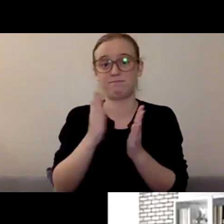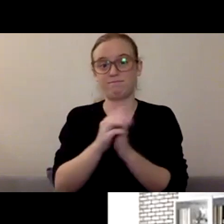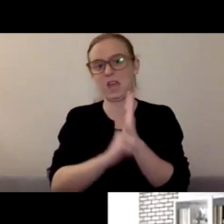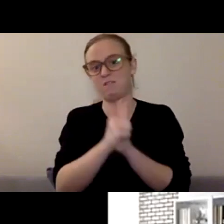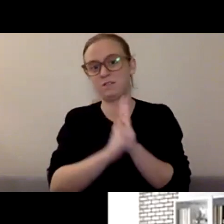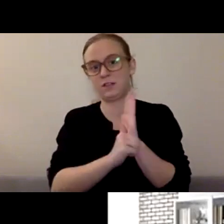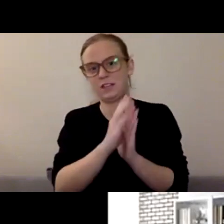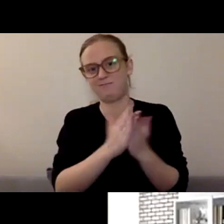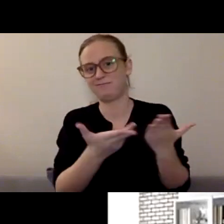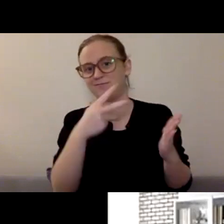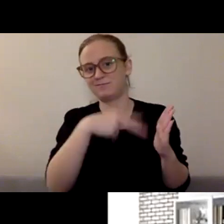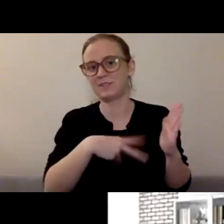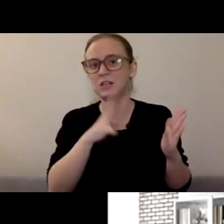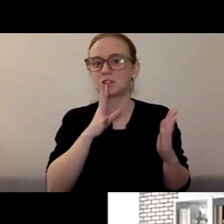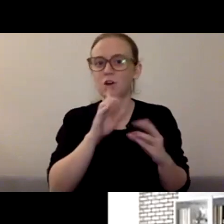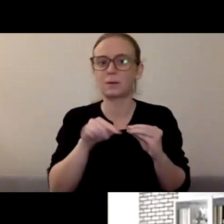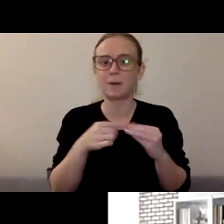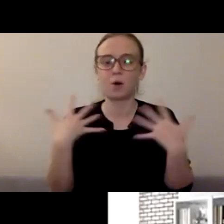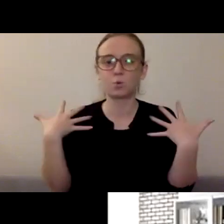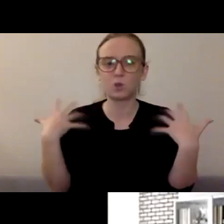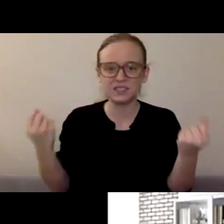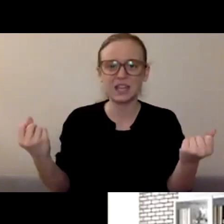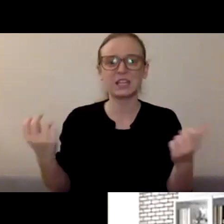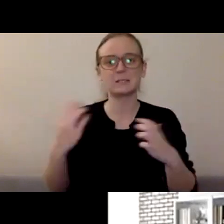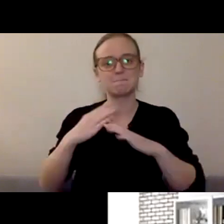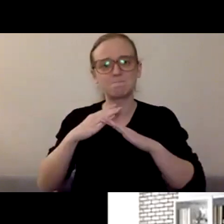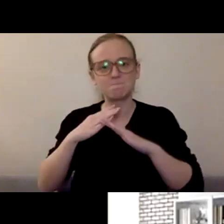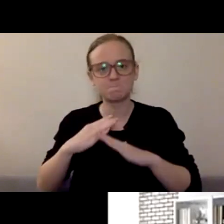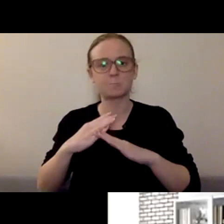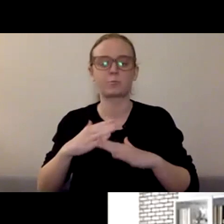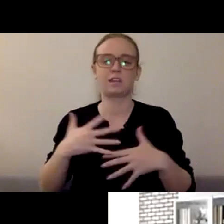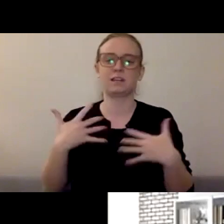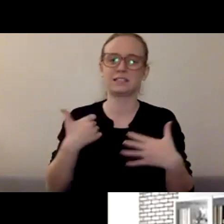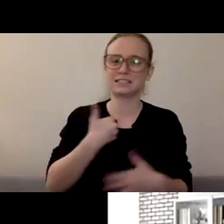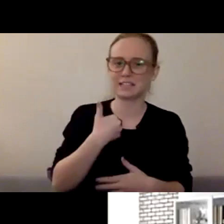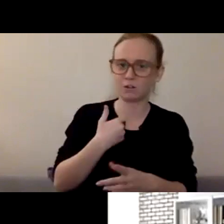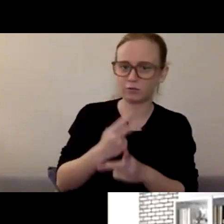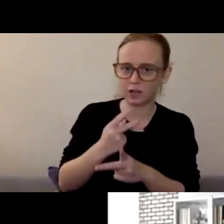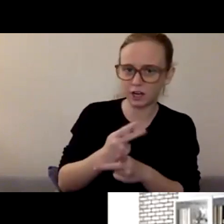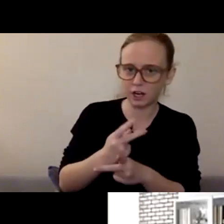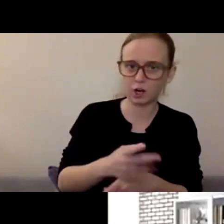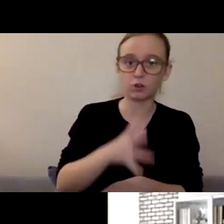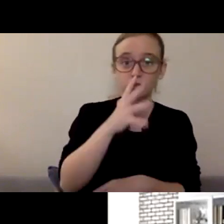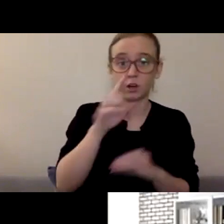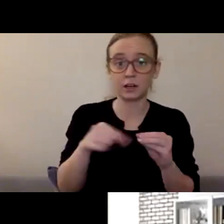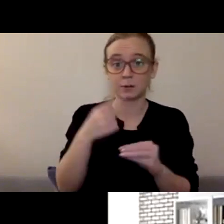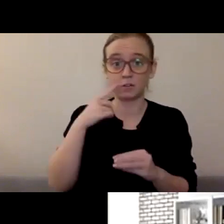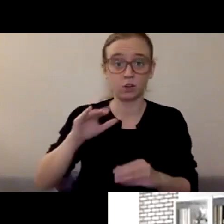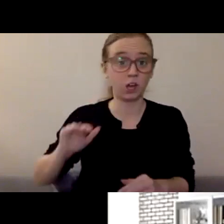And one of the things they talk about is for young kids, that can be really hard to sort of...